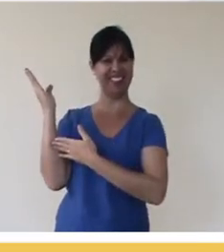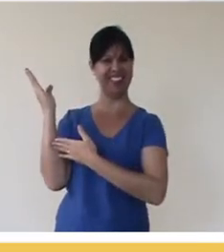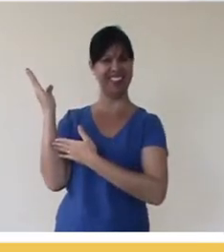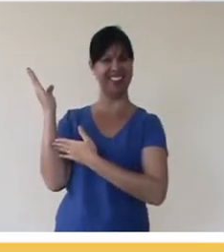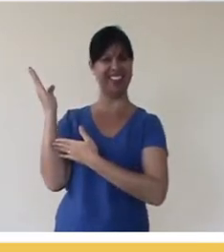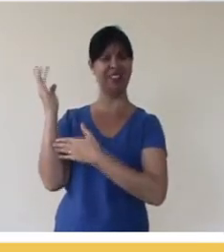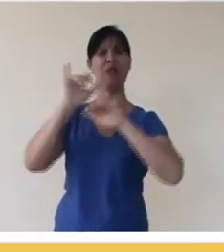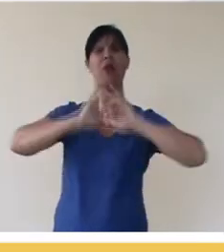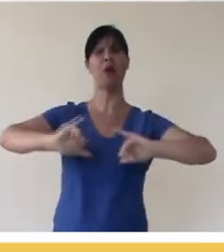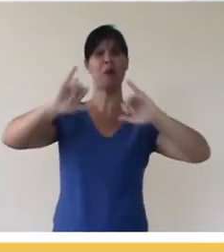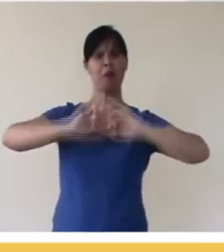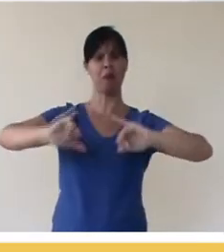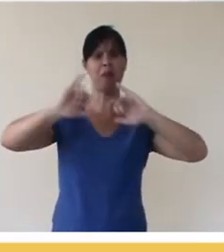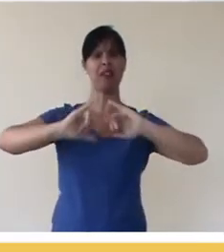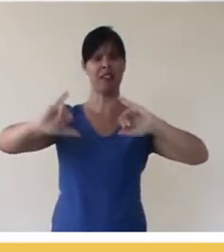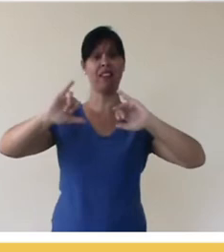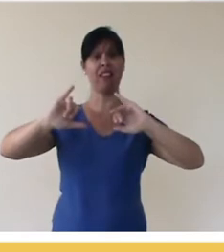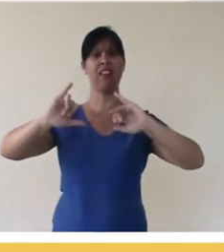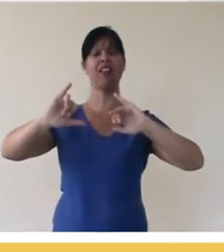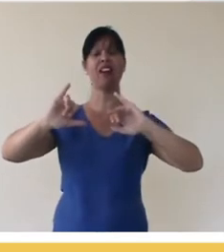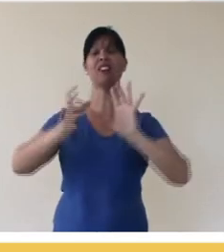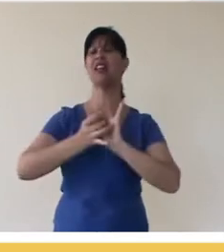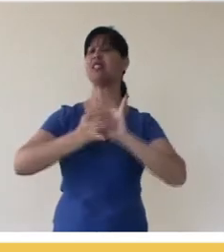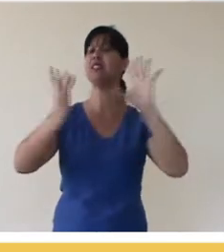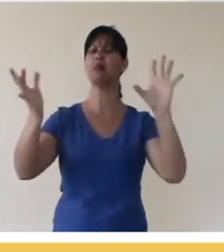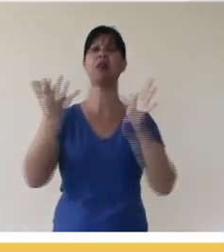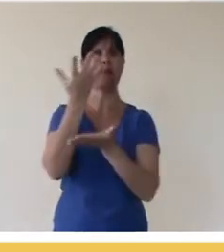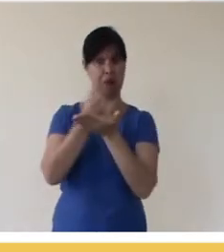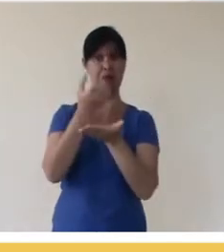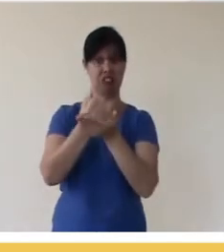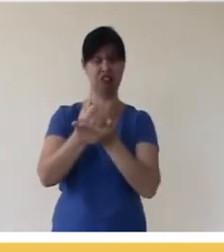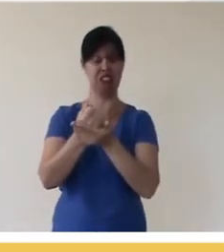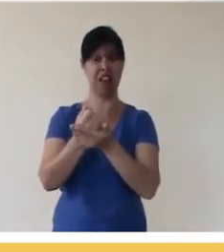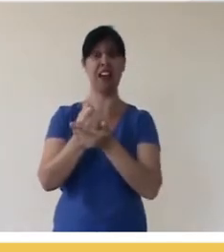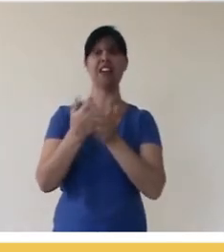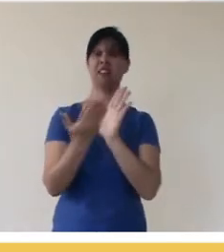a commercial book published by Companhia das Letrinhas and available for